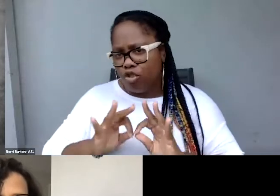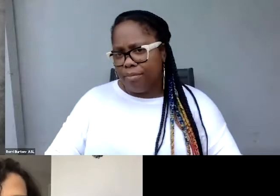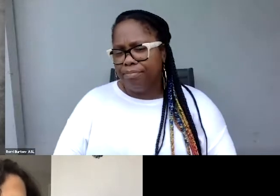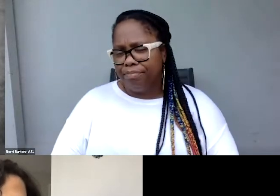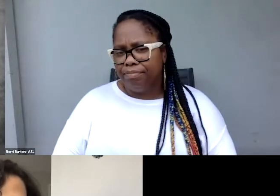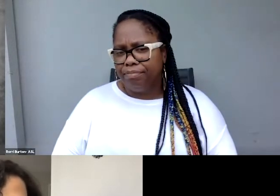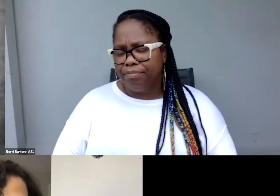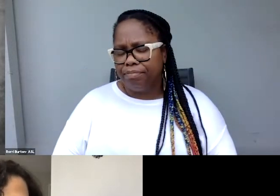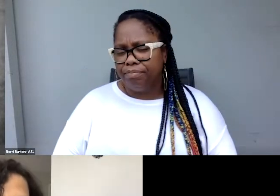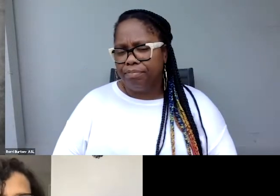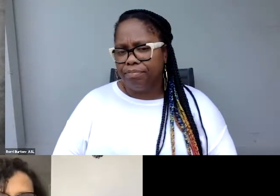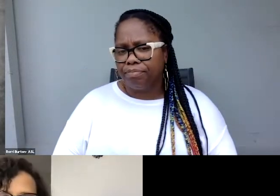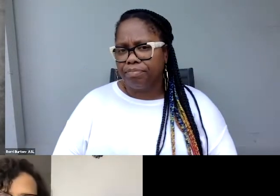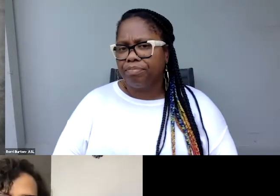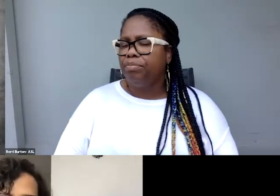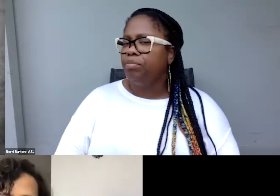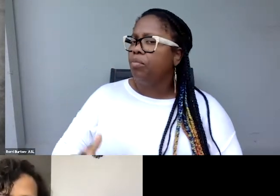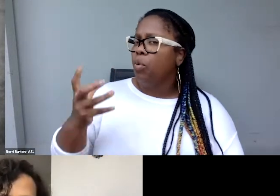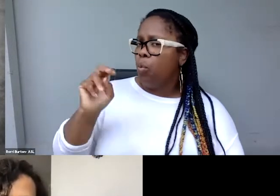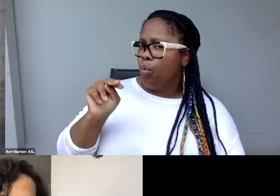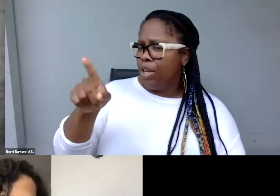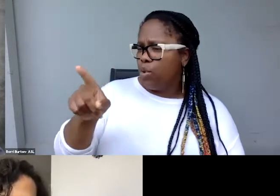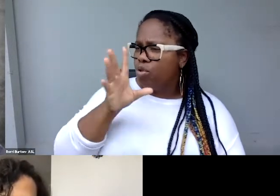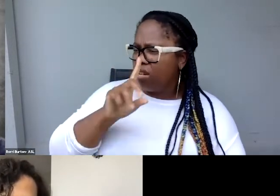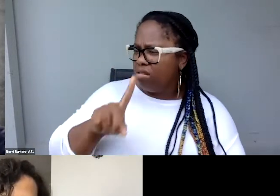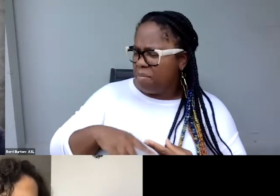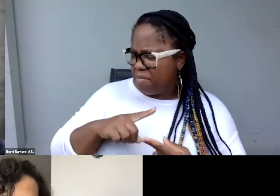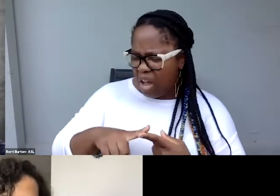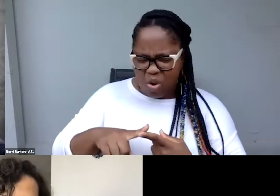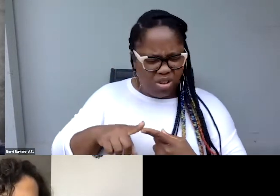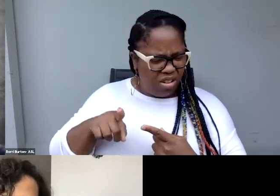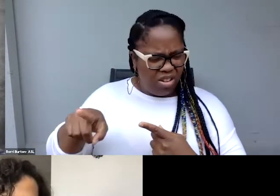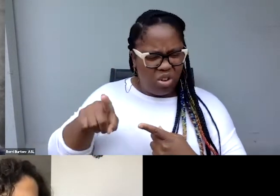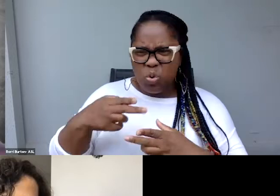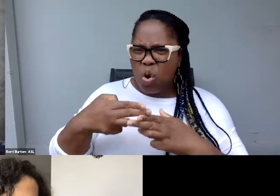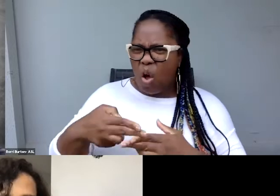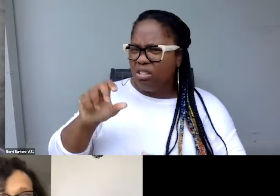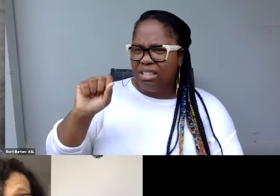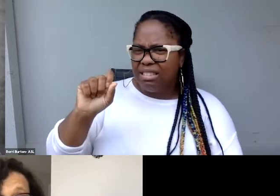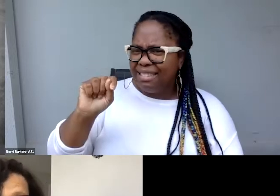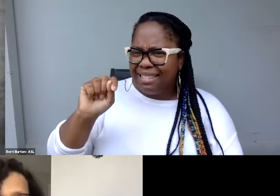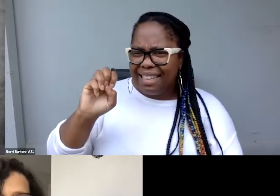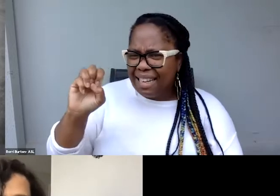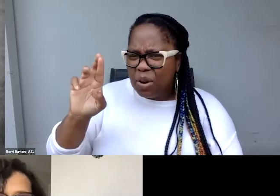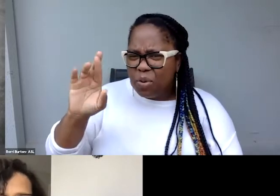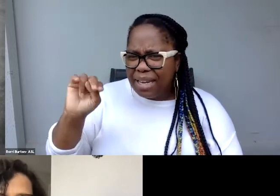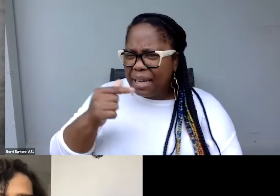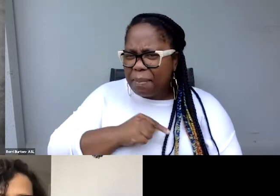When you talked about, I forget whether you refer to it as the steering committee or something else,